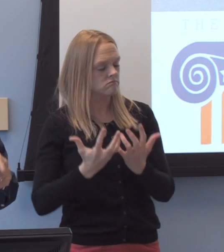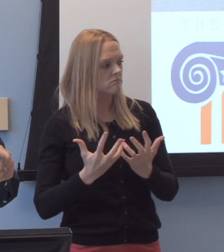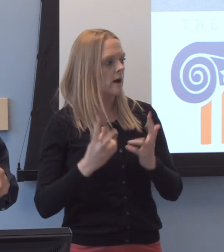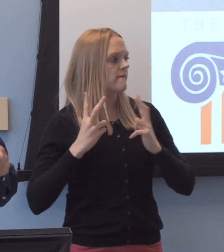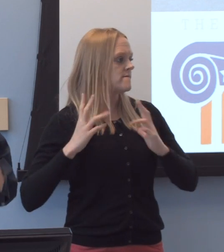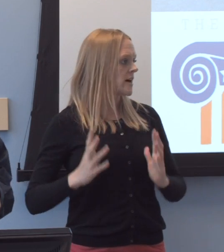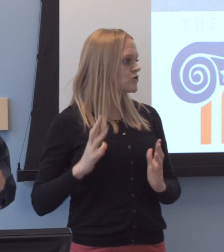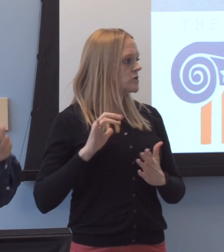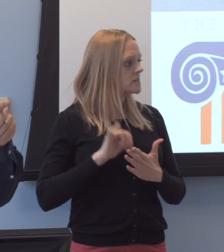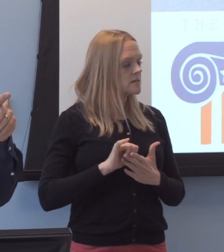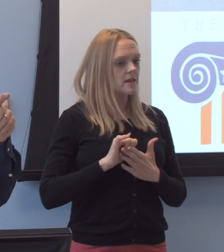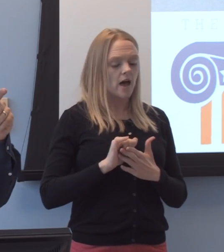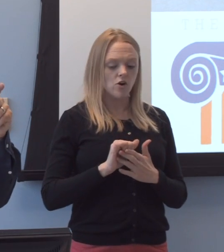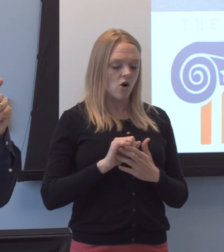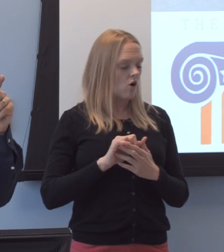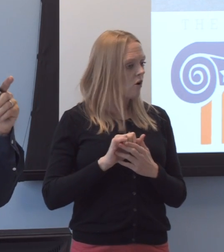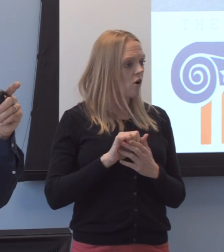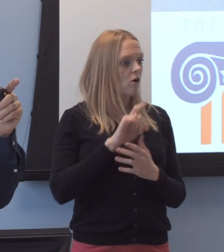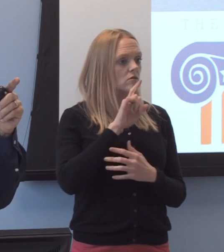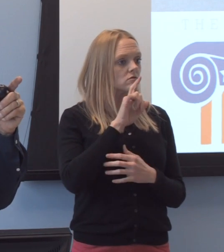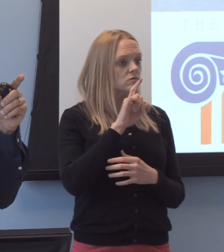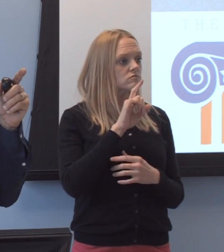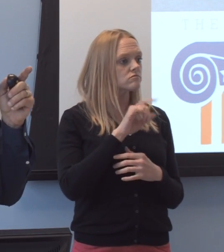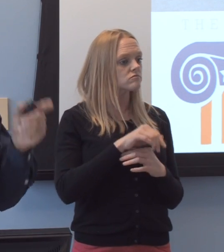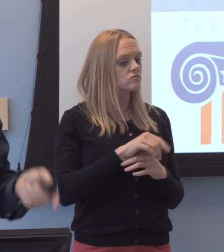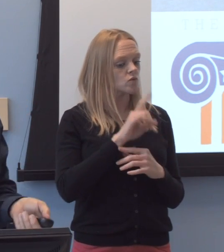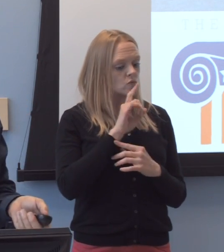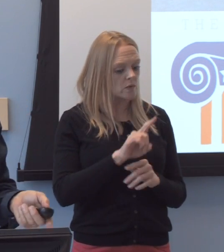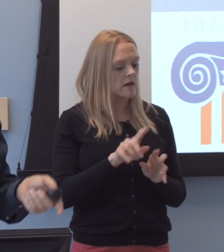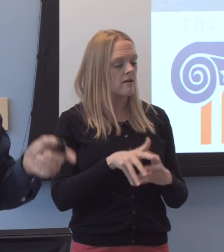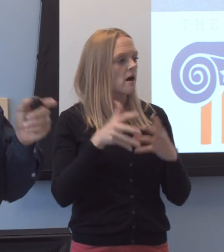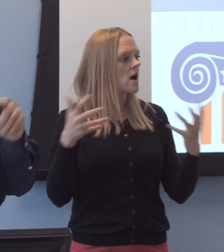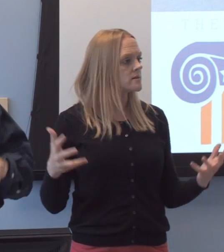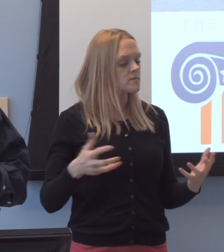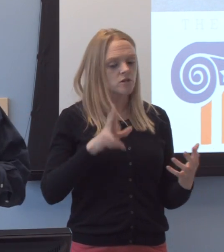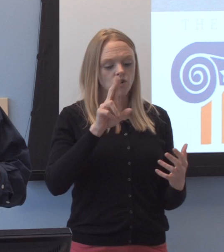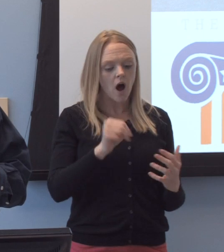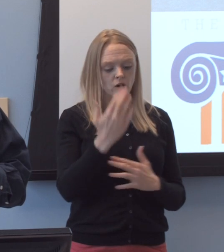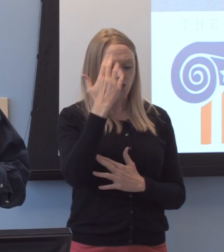that are ever bit as miss-un- as much an unknown or misunderstood,